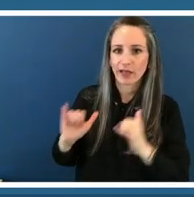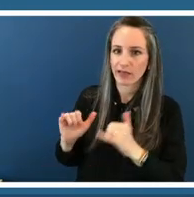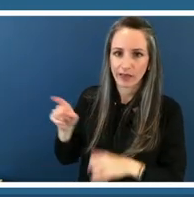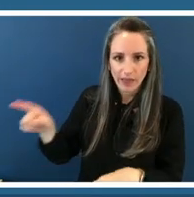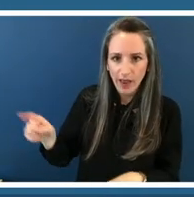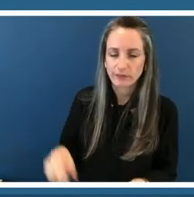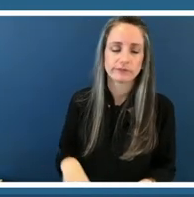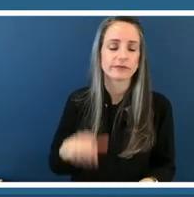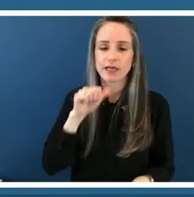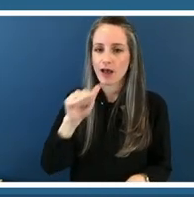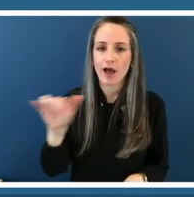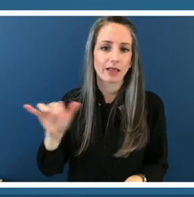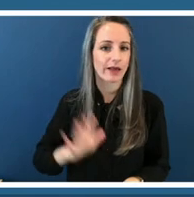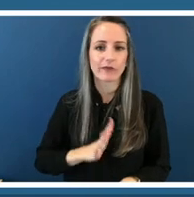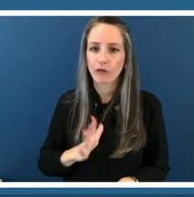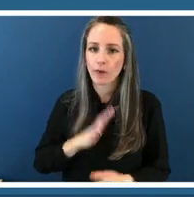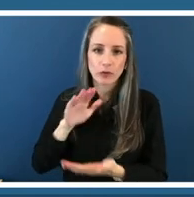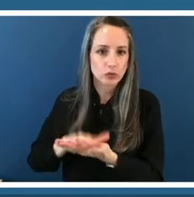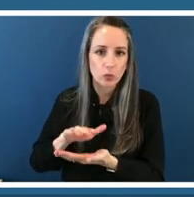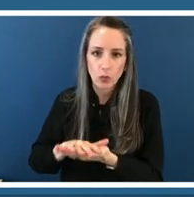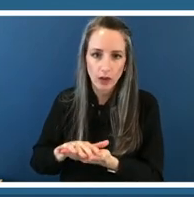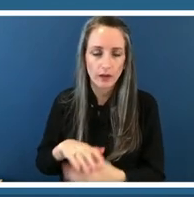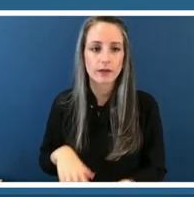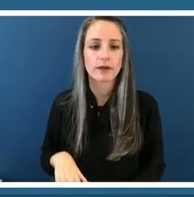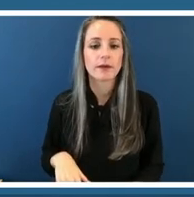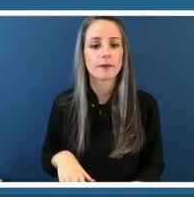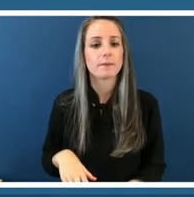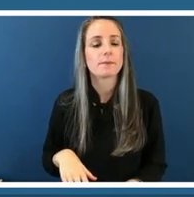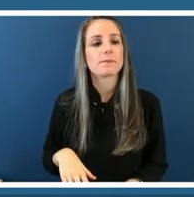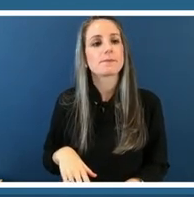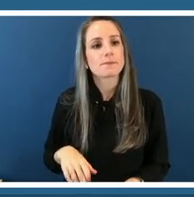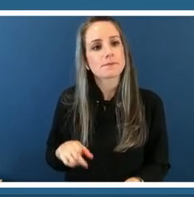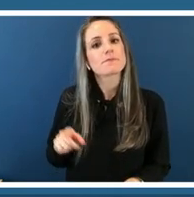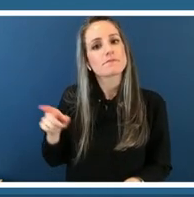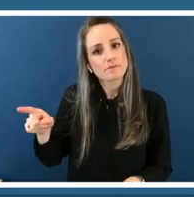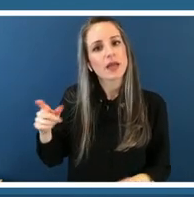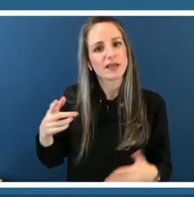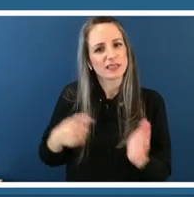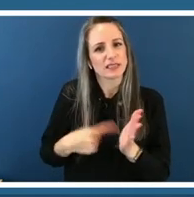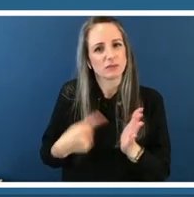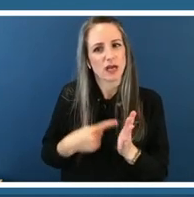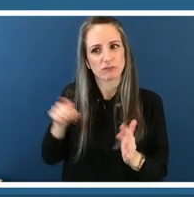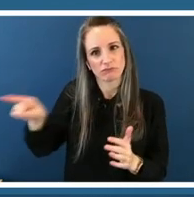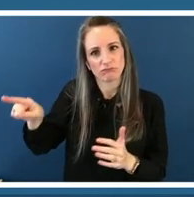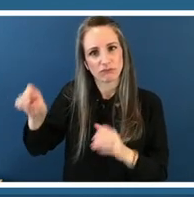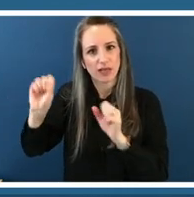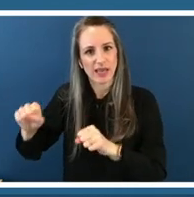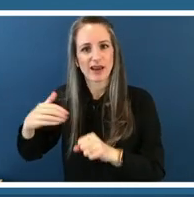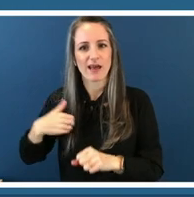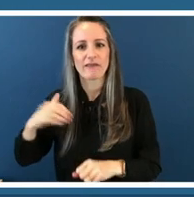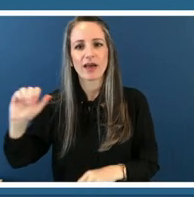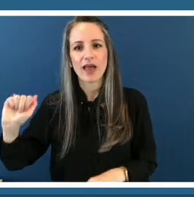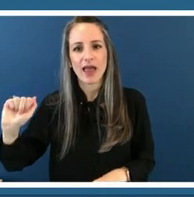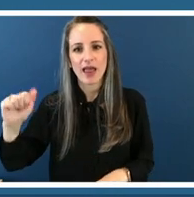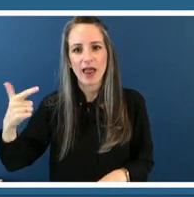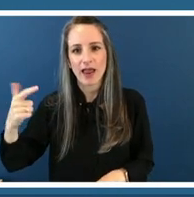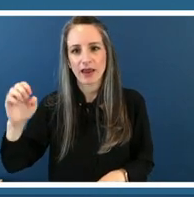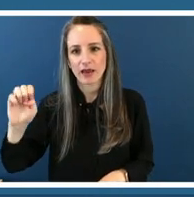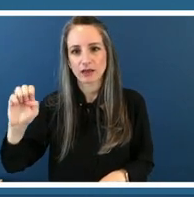especially when it comes to some feelings of ageism